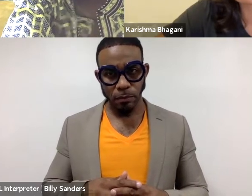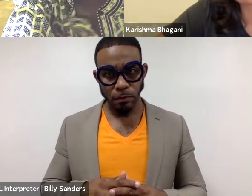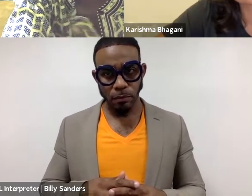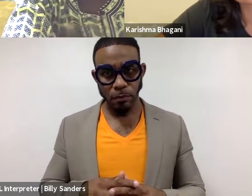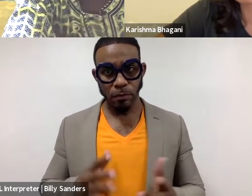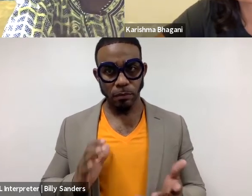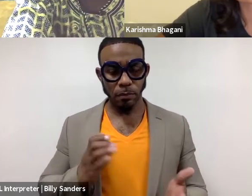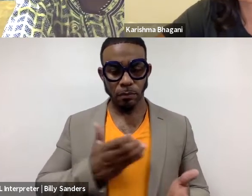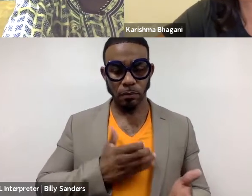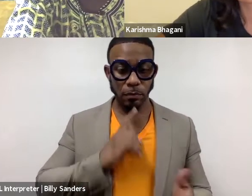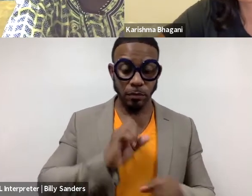Our reality is not the reality of Karishma.